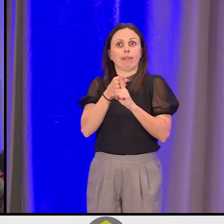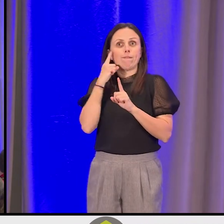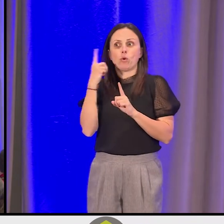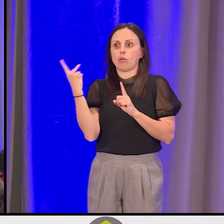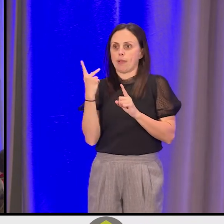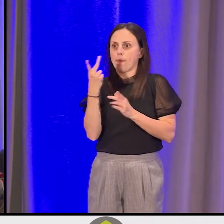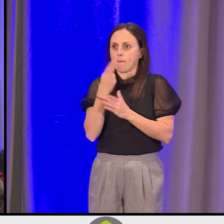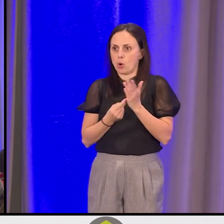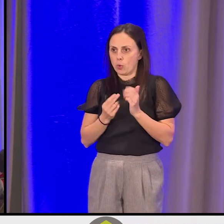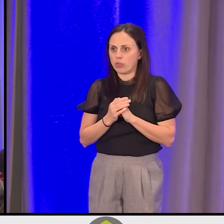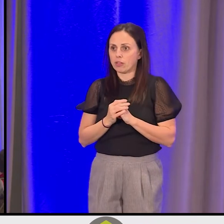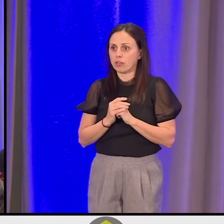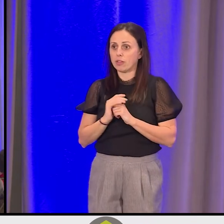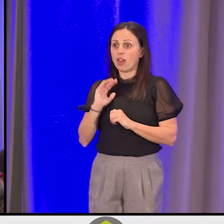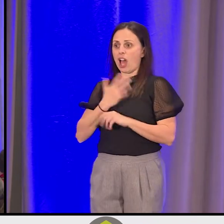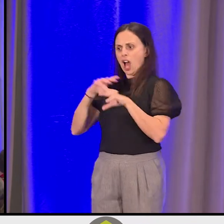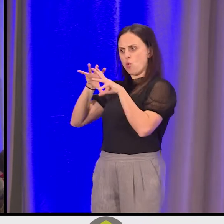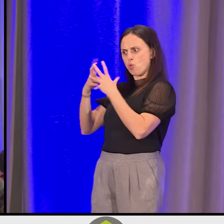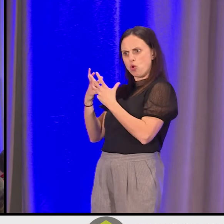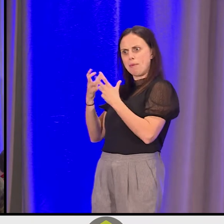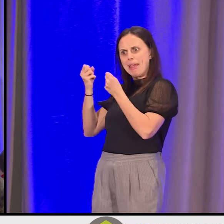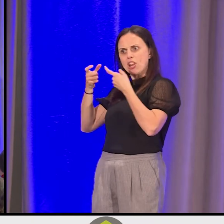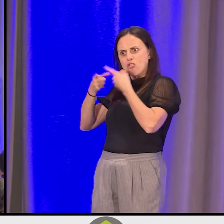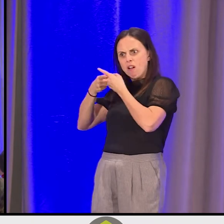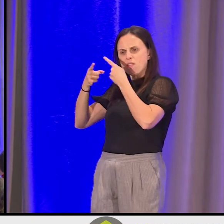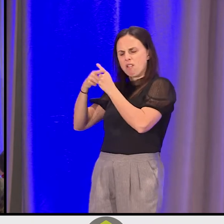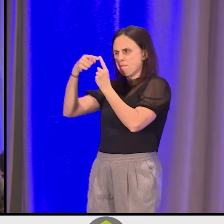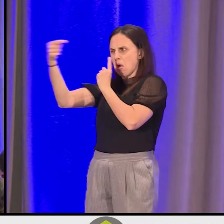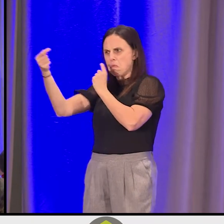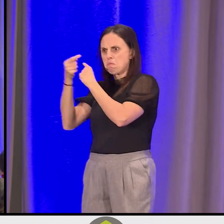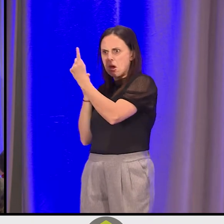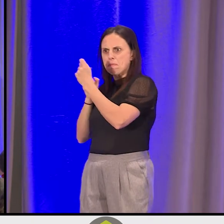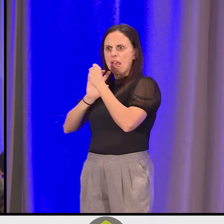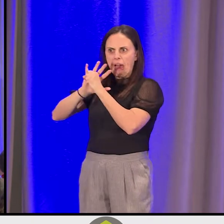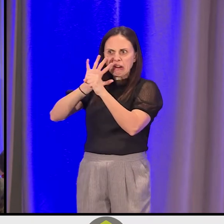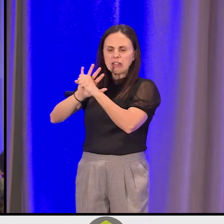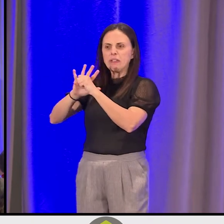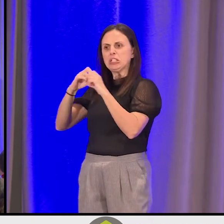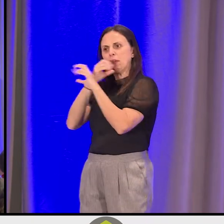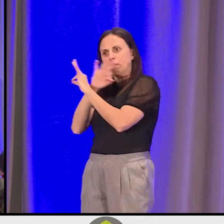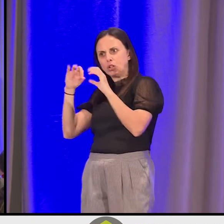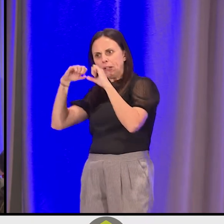because we came from a world of conflict, polarization, activism, freedom fighting, terrorism.